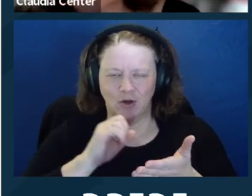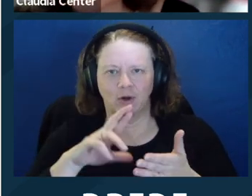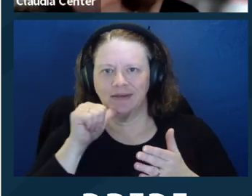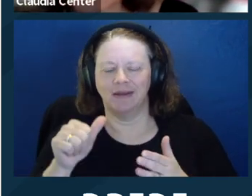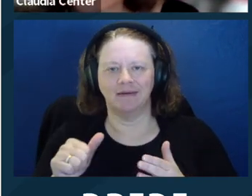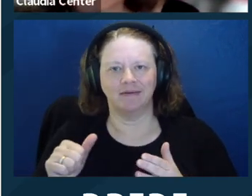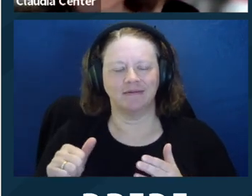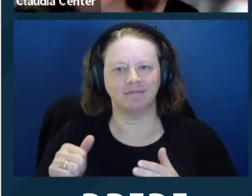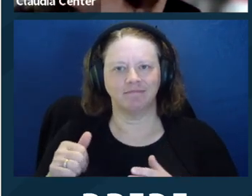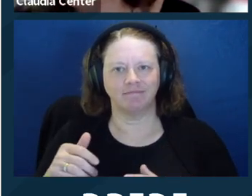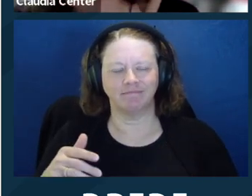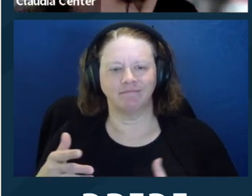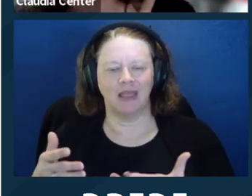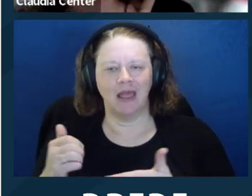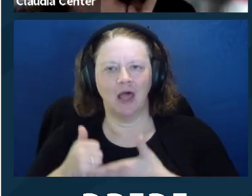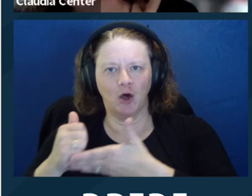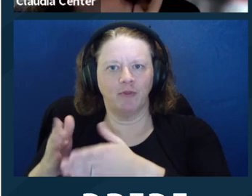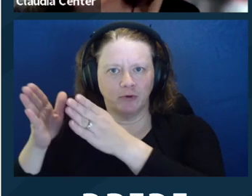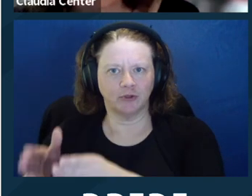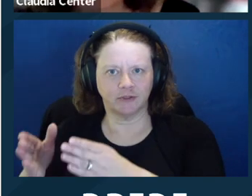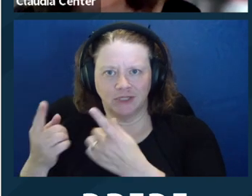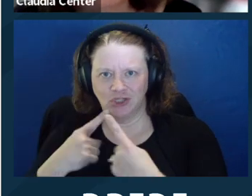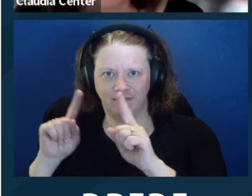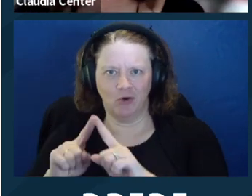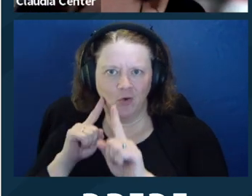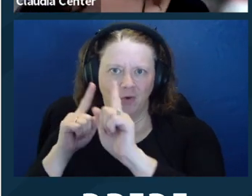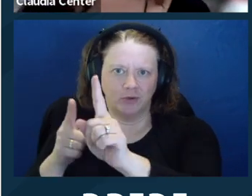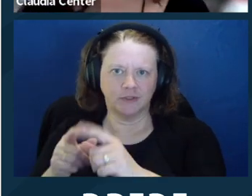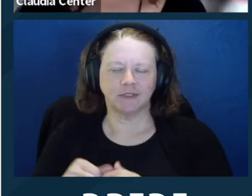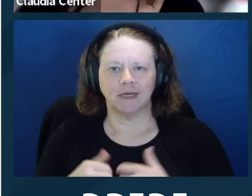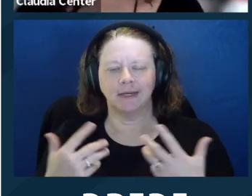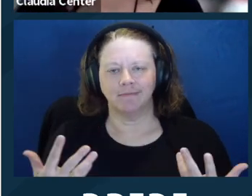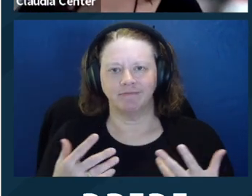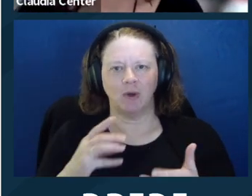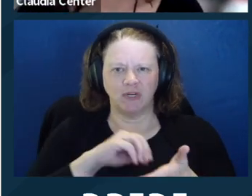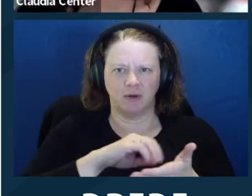during that interaction or that it didn't advance the purposes of the representation.